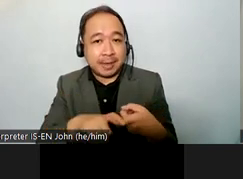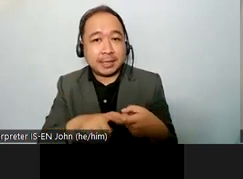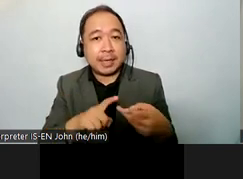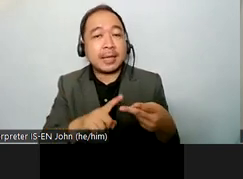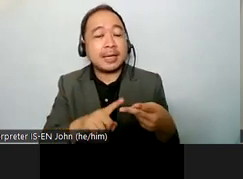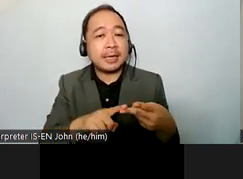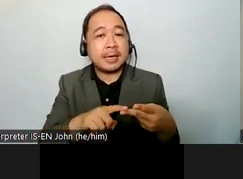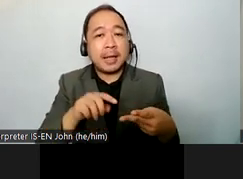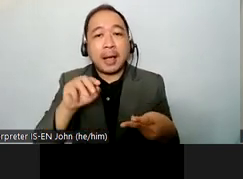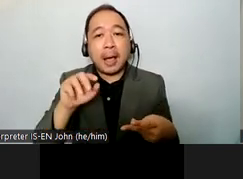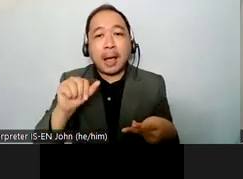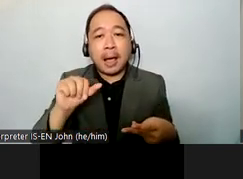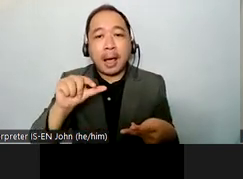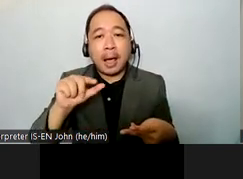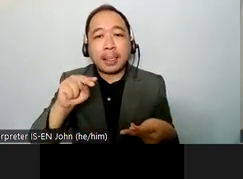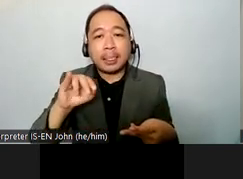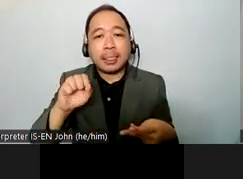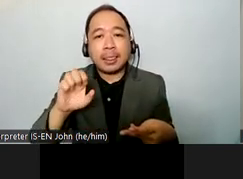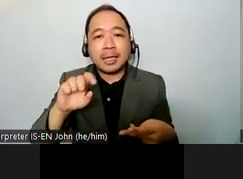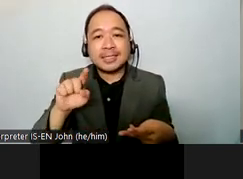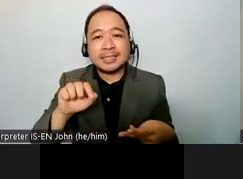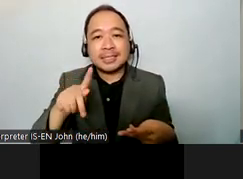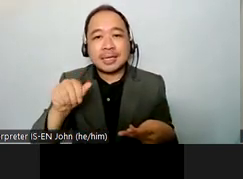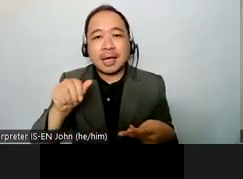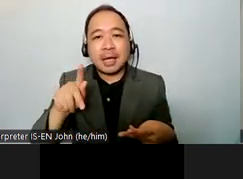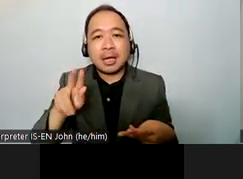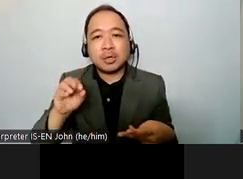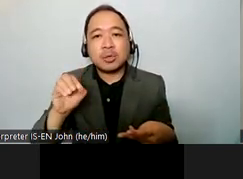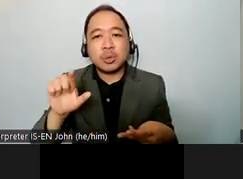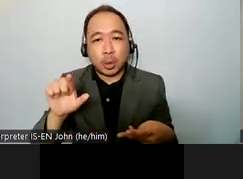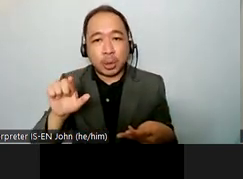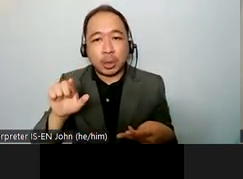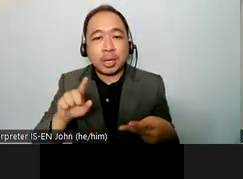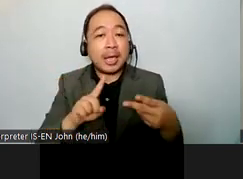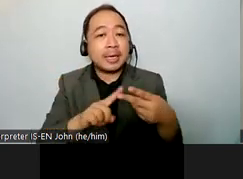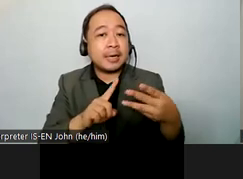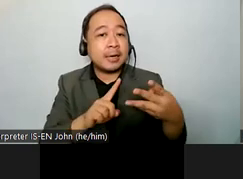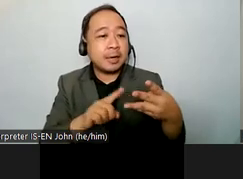since the advisory board of indonesian association of women with disabilities and